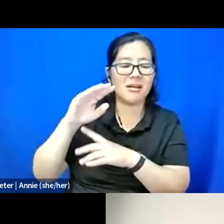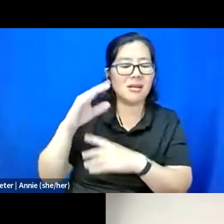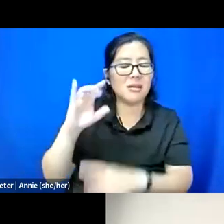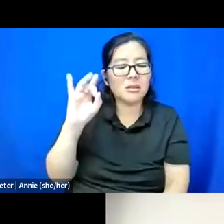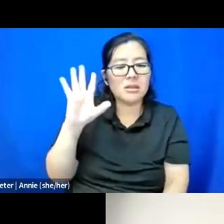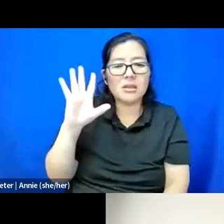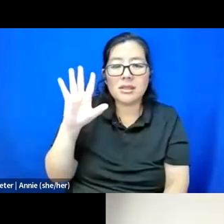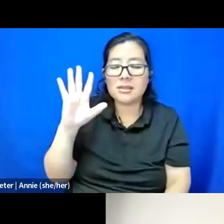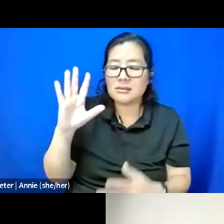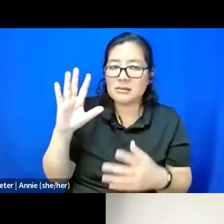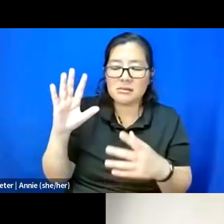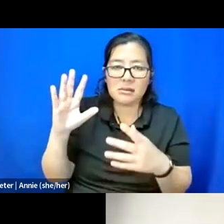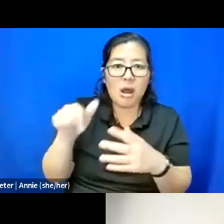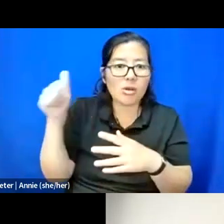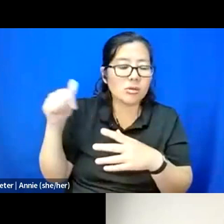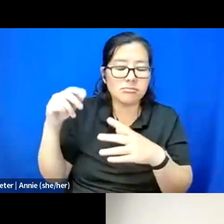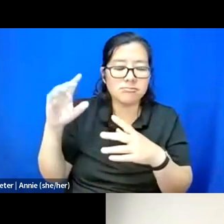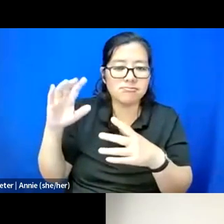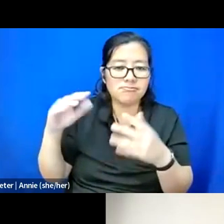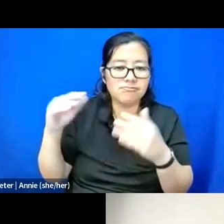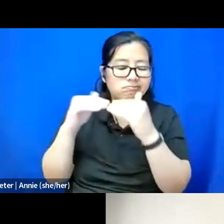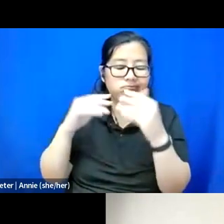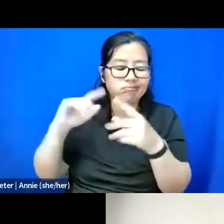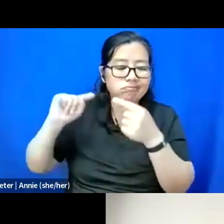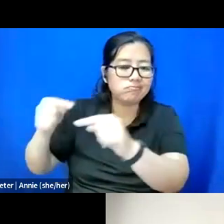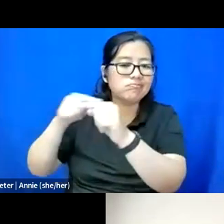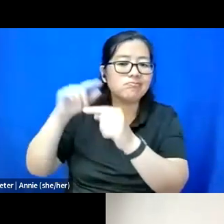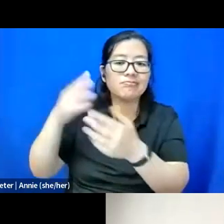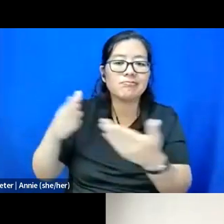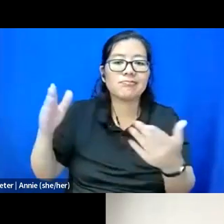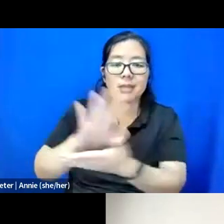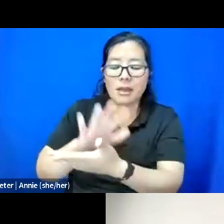And so, I think that disconnect was very evident for me and kind of sparked a lot of reflection.